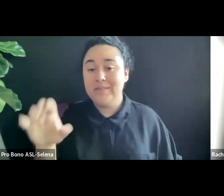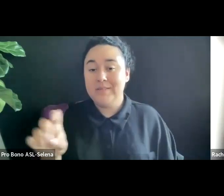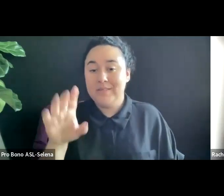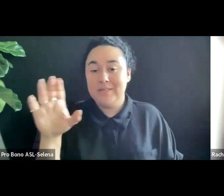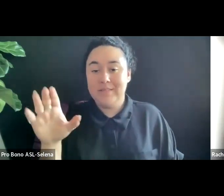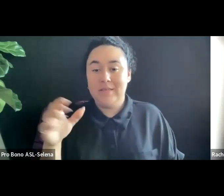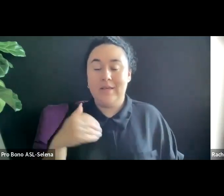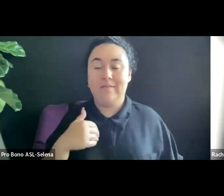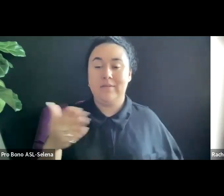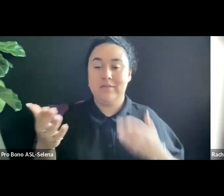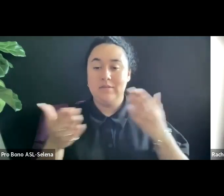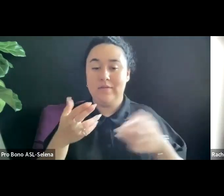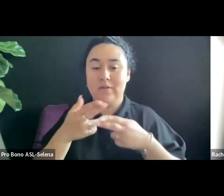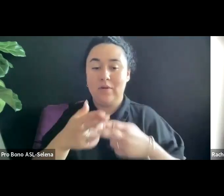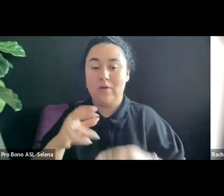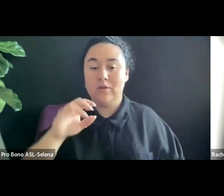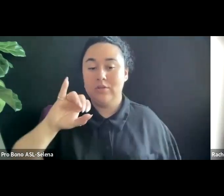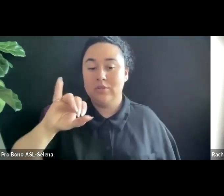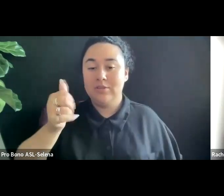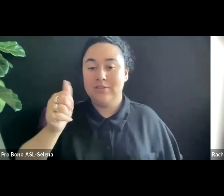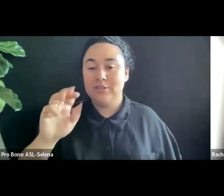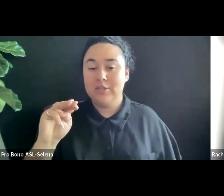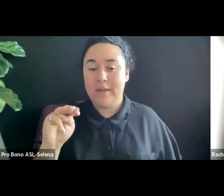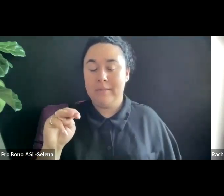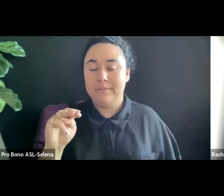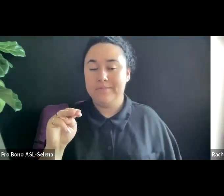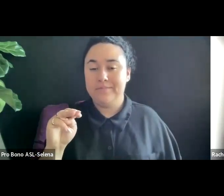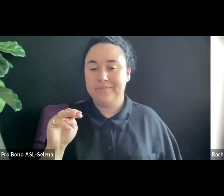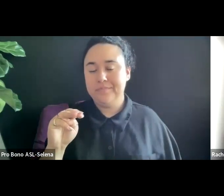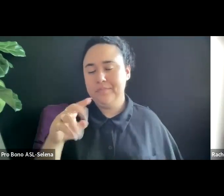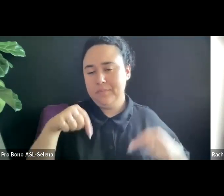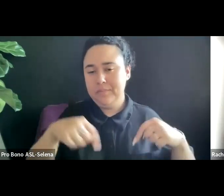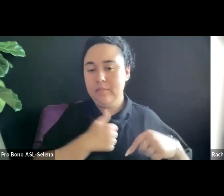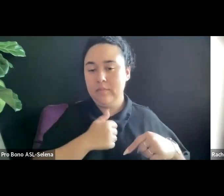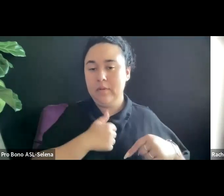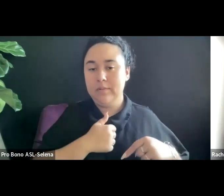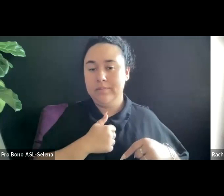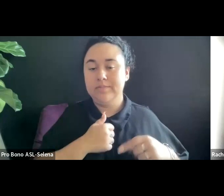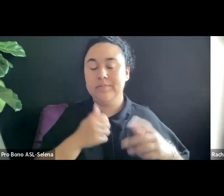NOW ON TO ONLINE PLATFORMS WHICH MANY OF YOU ASKED QUESTIONS ABOUT.